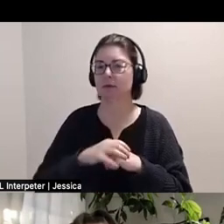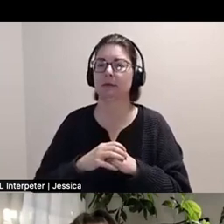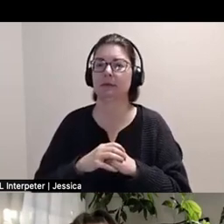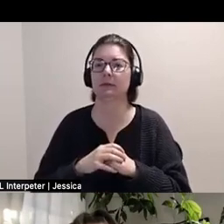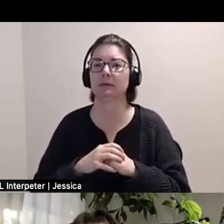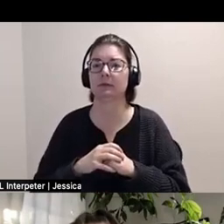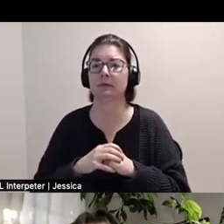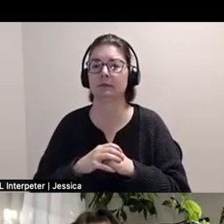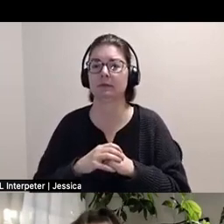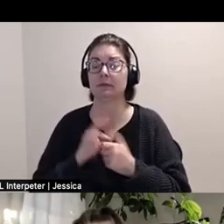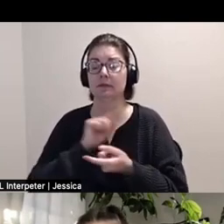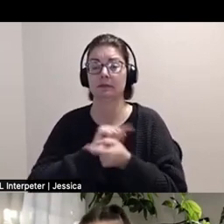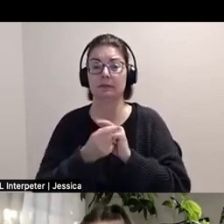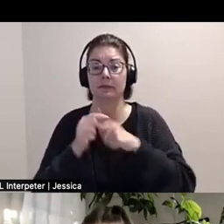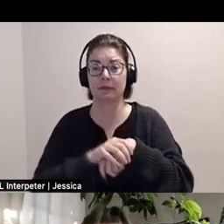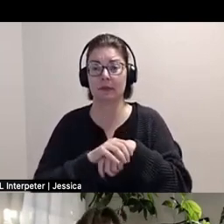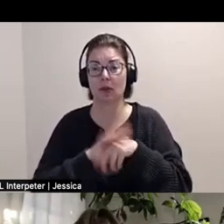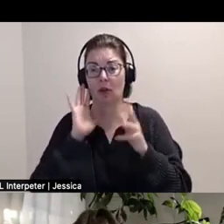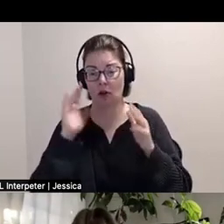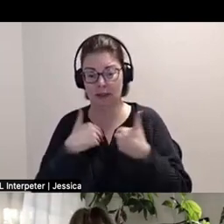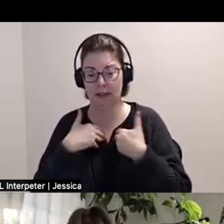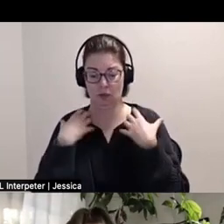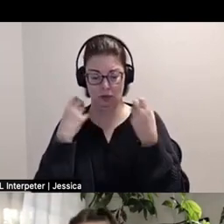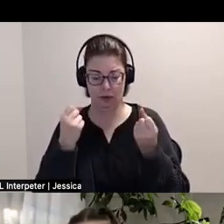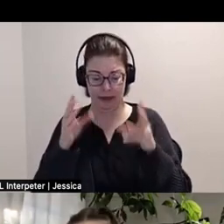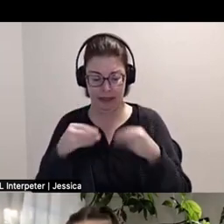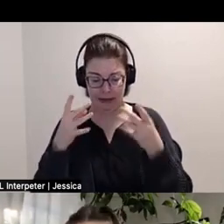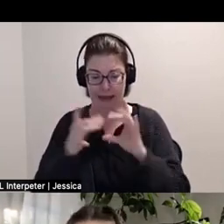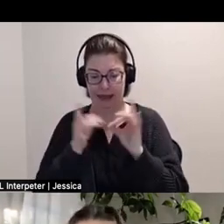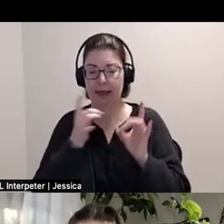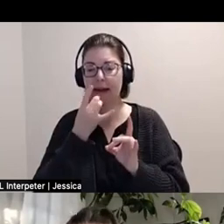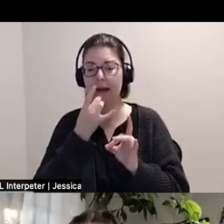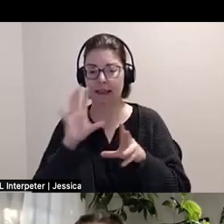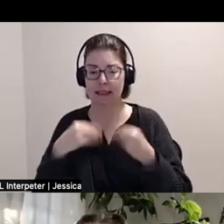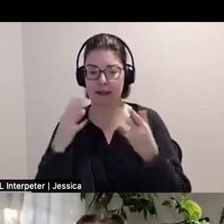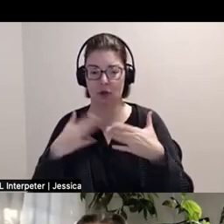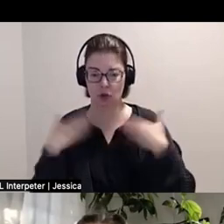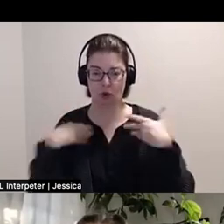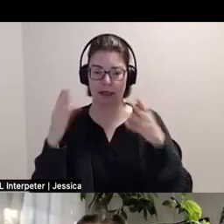Which means, "Autistic, Brave, Giving Light, Giving Joy, Giving Love."